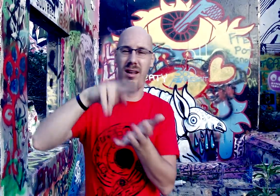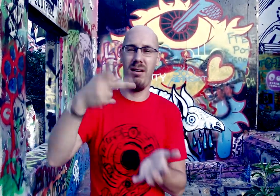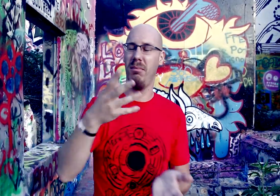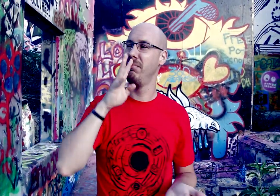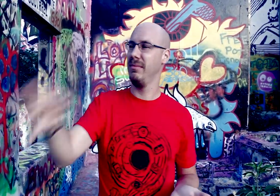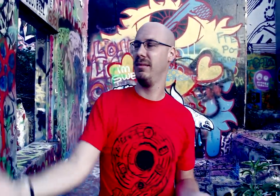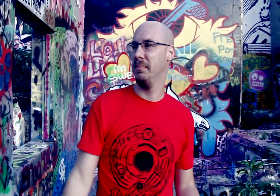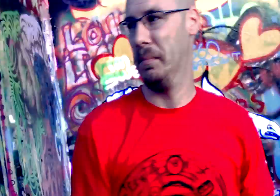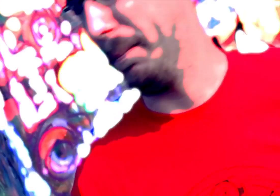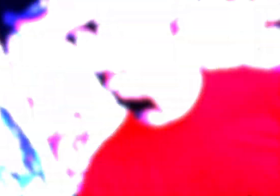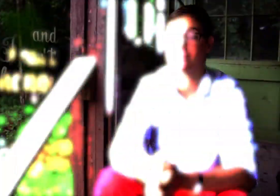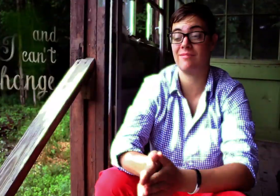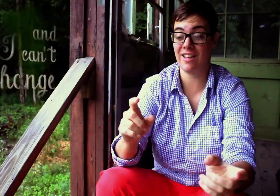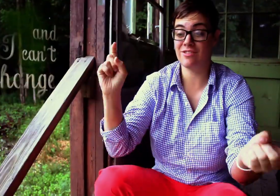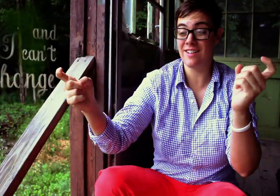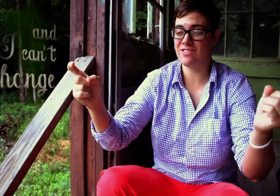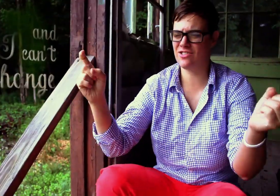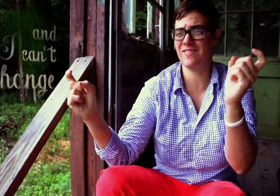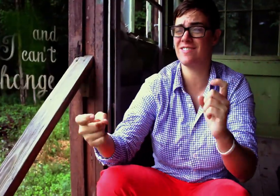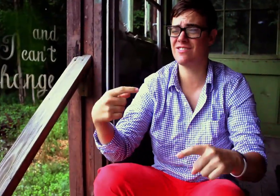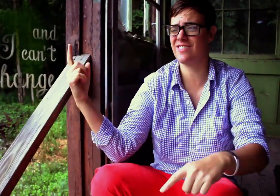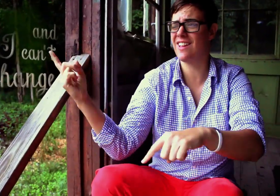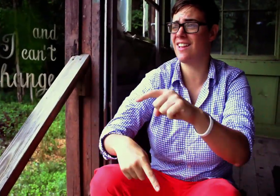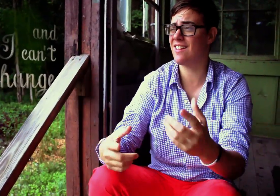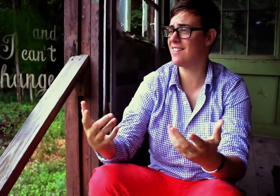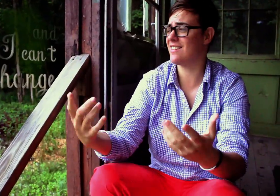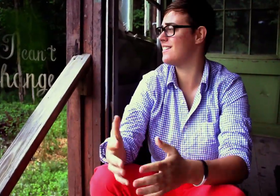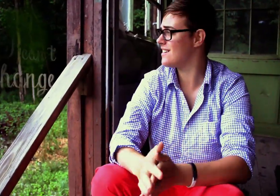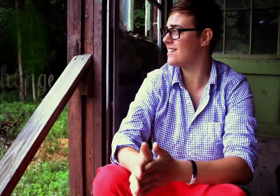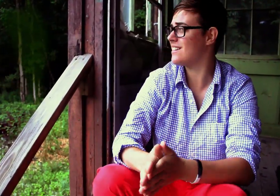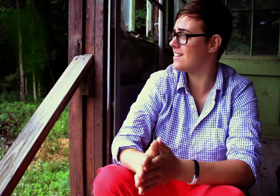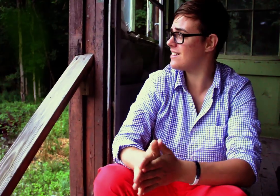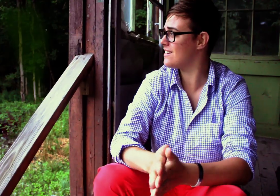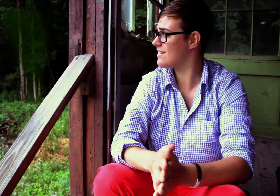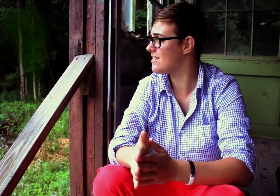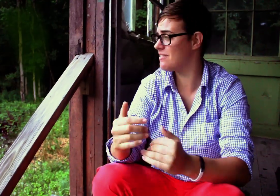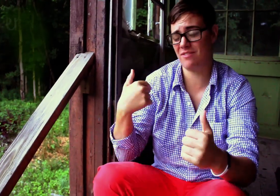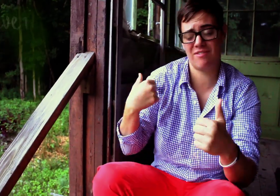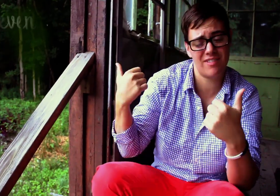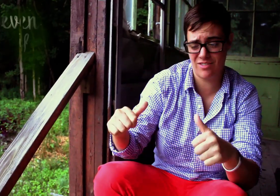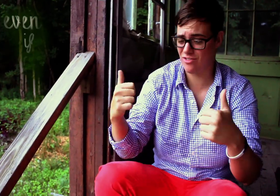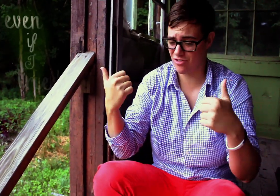about time that we raised up